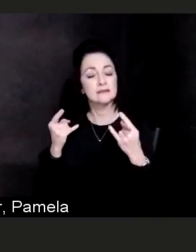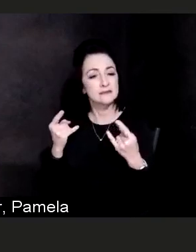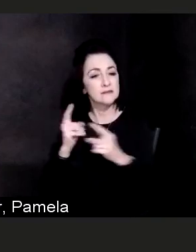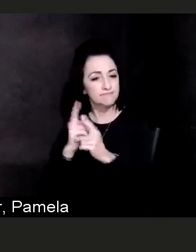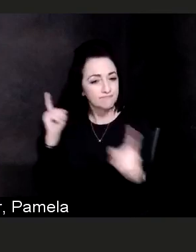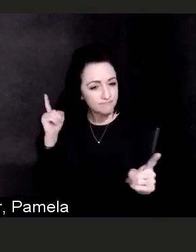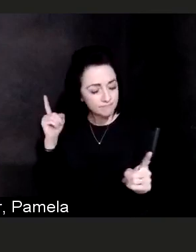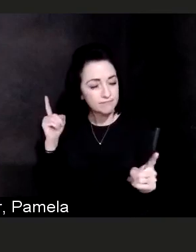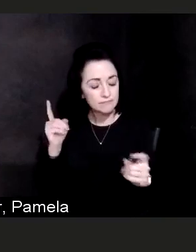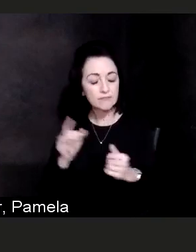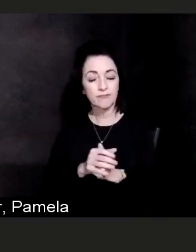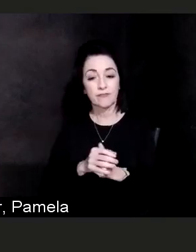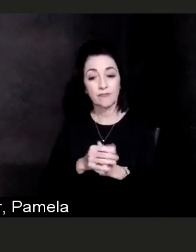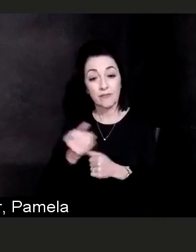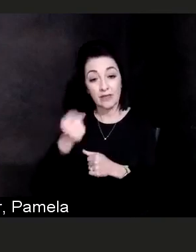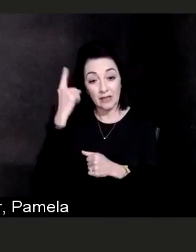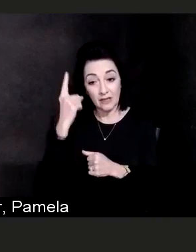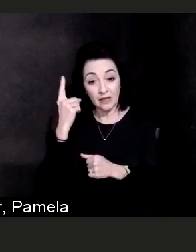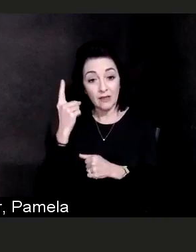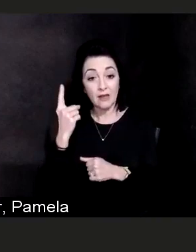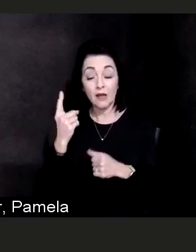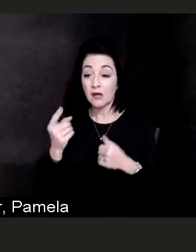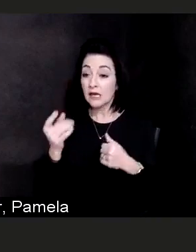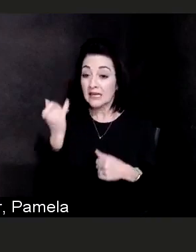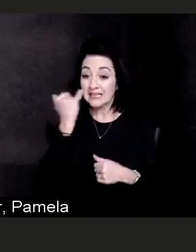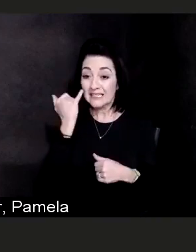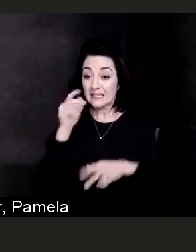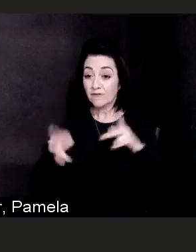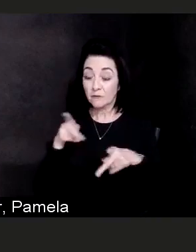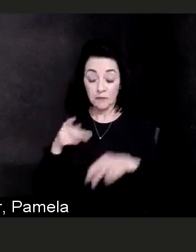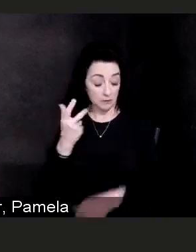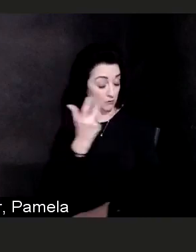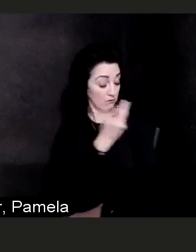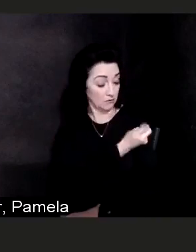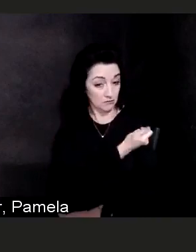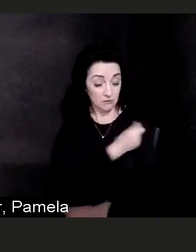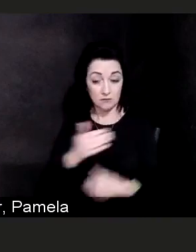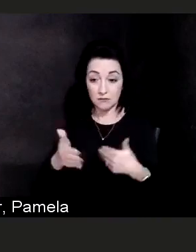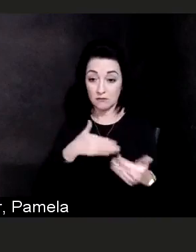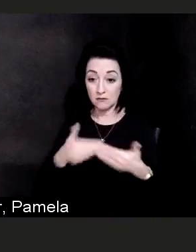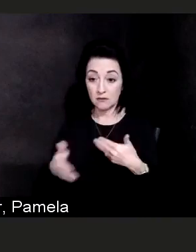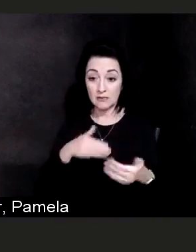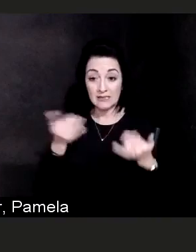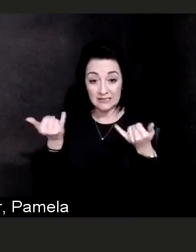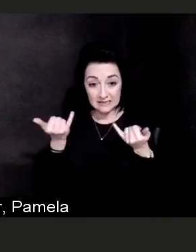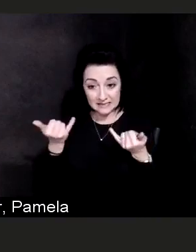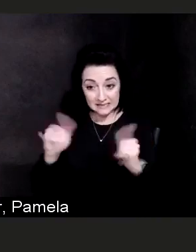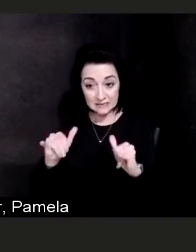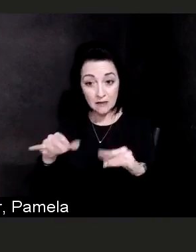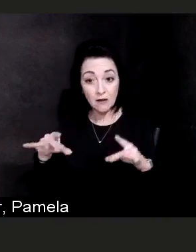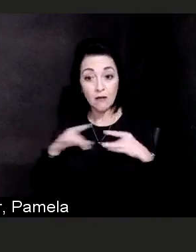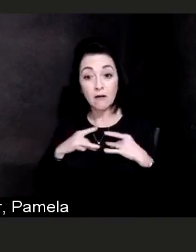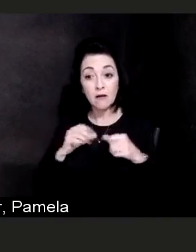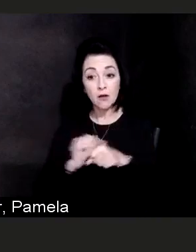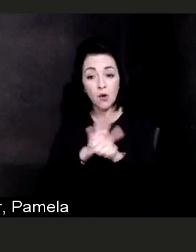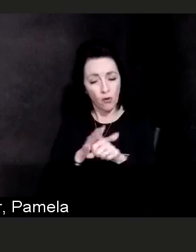with the virus, even after the vaccine, that it does not make you as severely ill as it potentially could have.